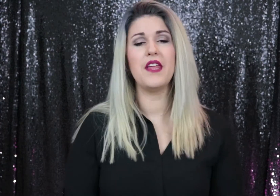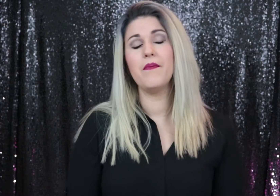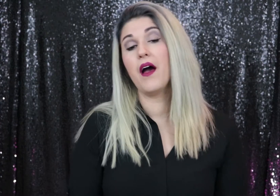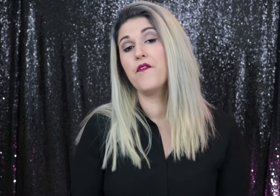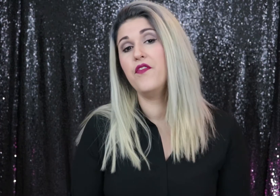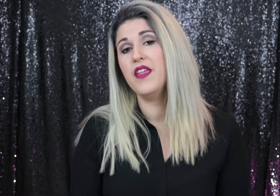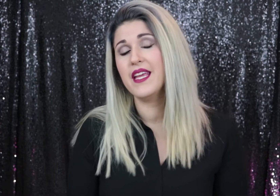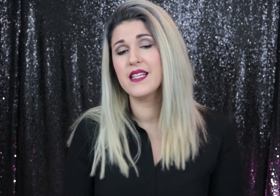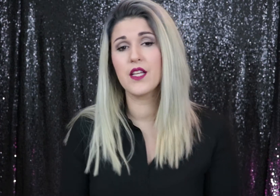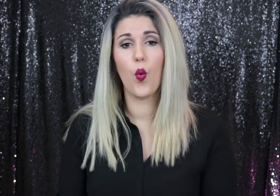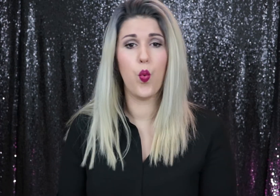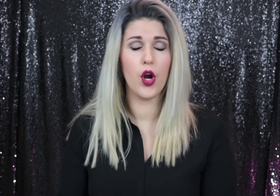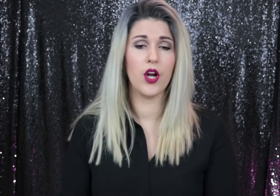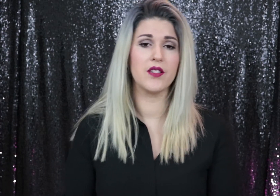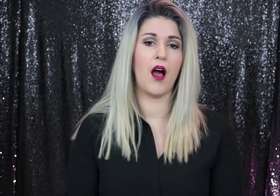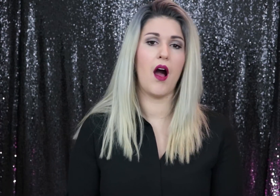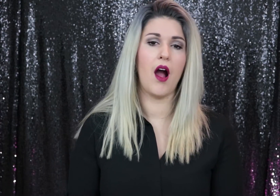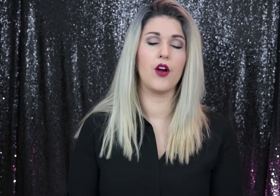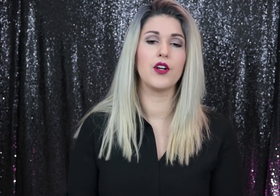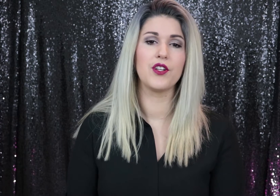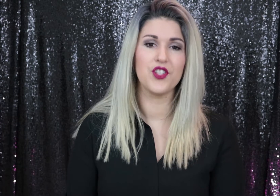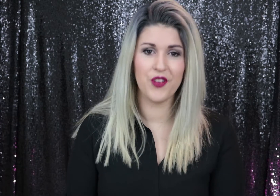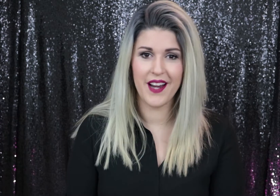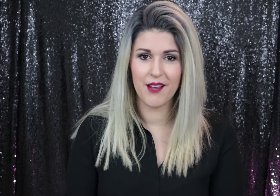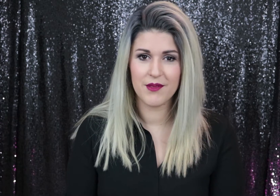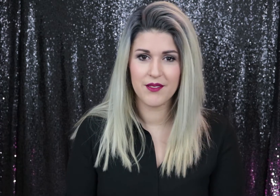Theme of these words are street names.